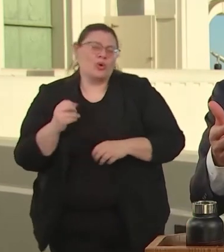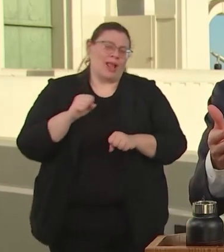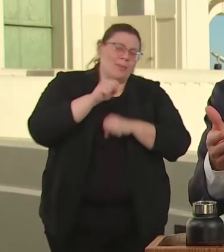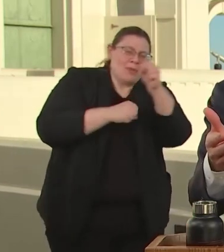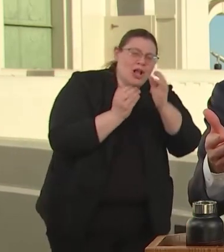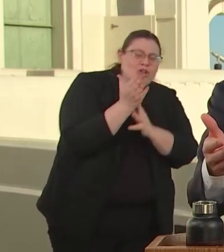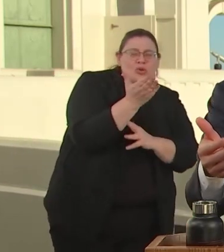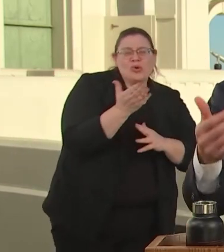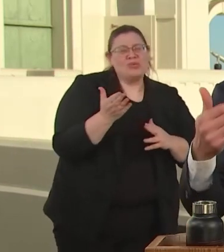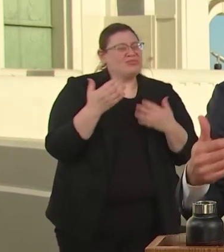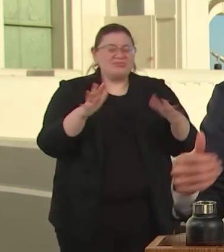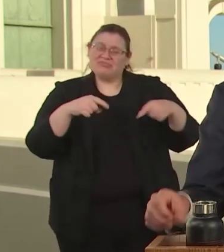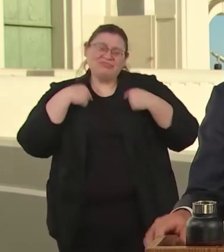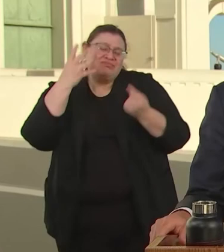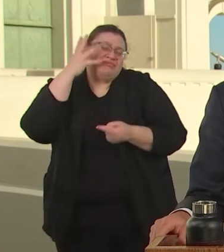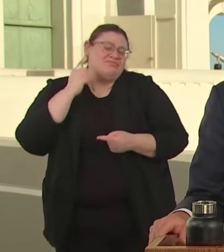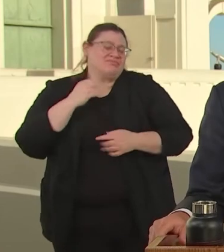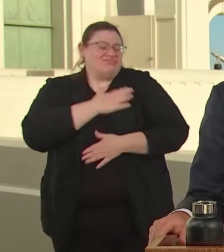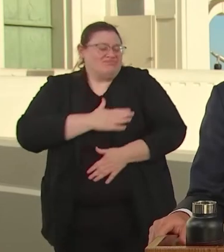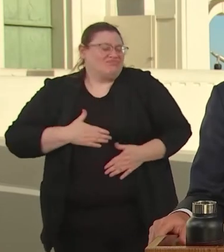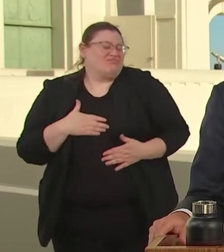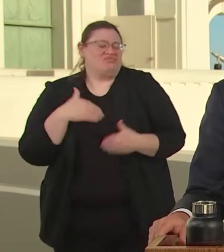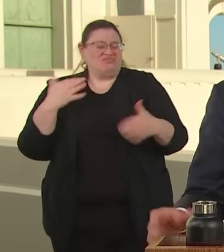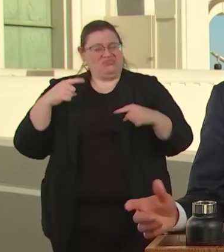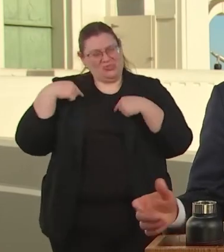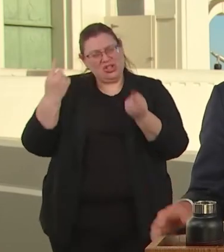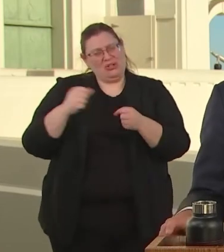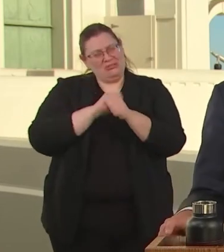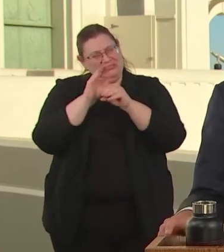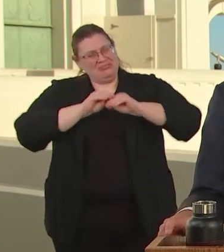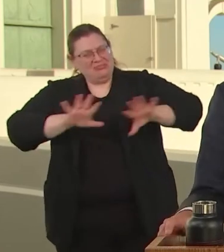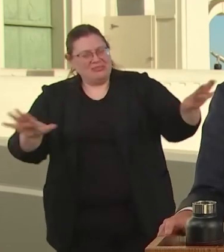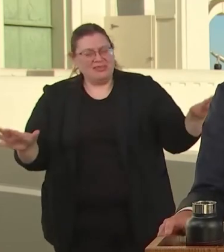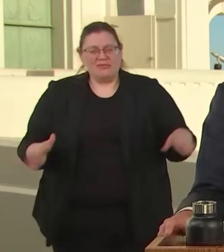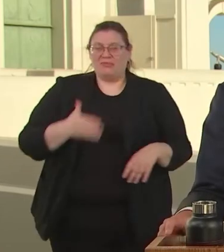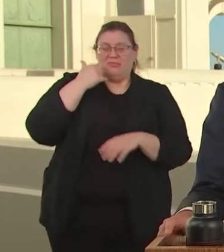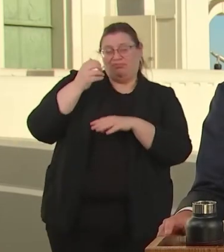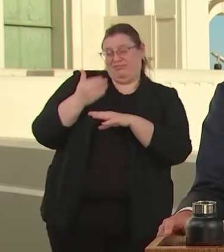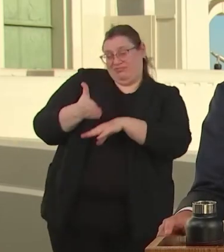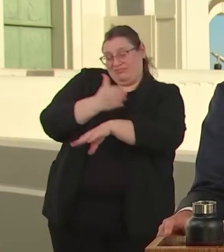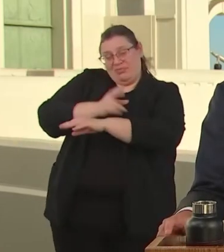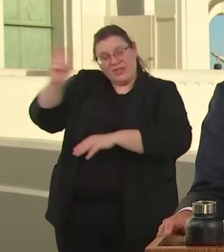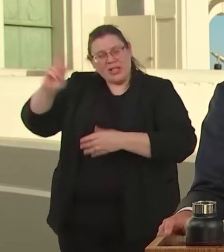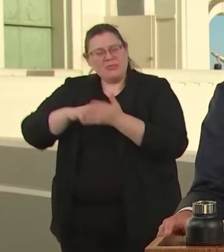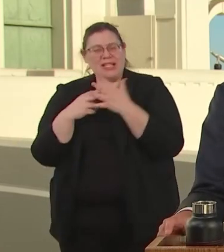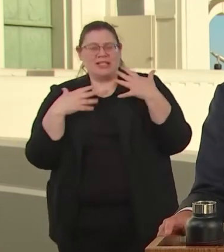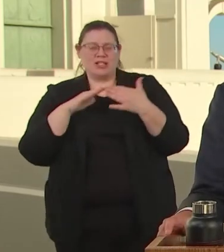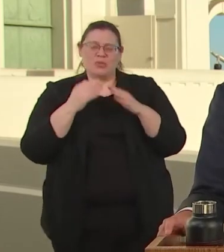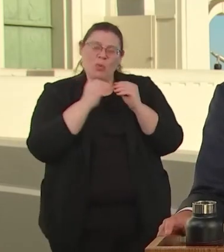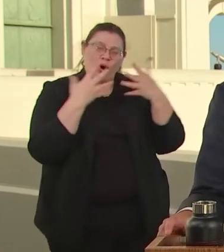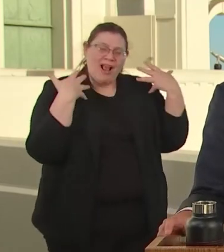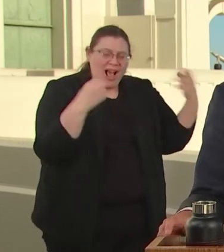SO MUCH DURING THIS PANDEMIC. BETTER TRANSPORTATION MEANS HEALTHIER OPPORTUNITIES, AND